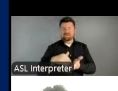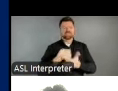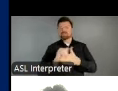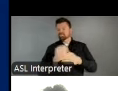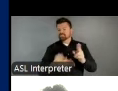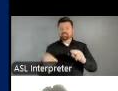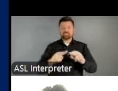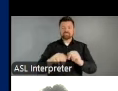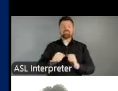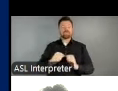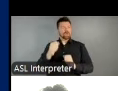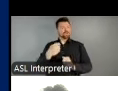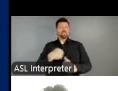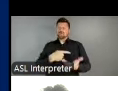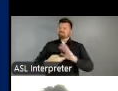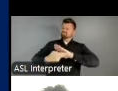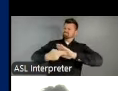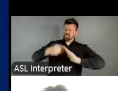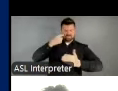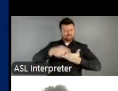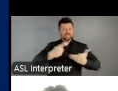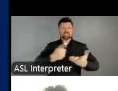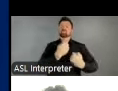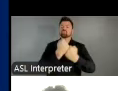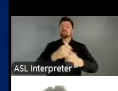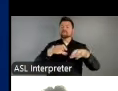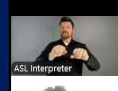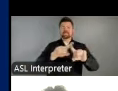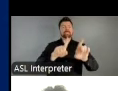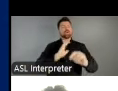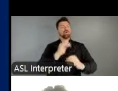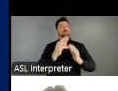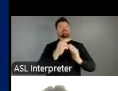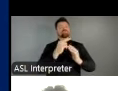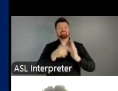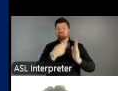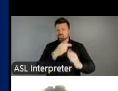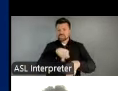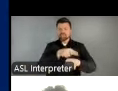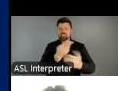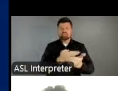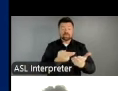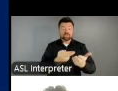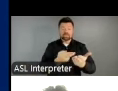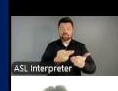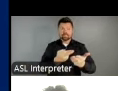as a national resource. Some notable work in this area includes expanding our longstanding